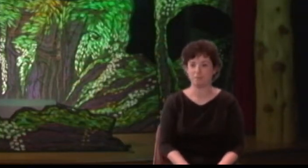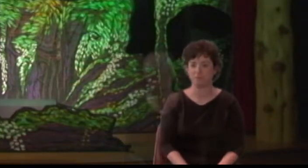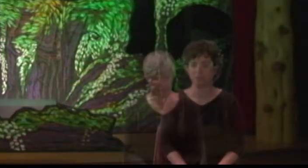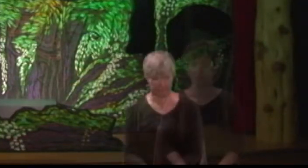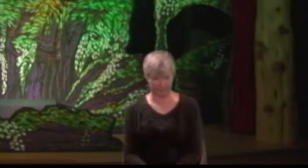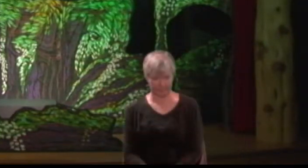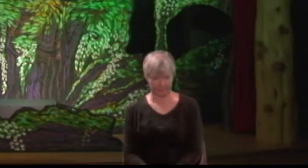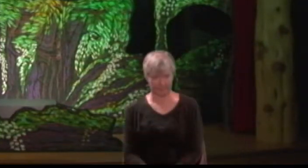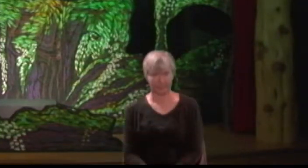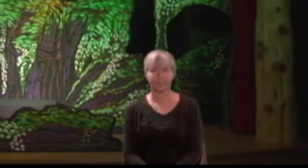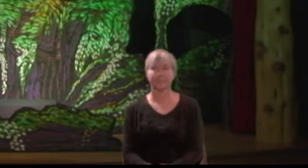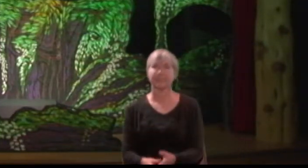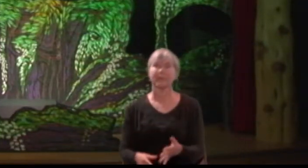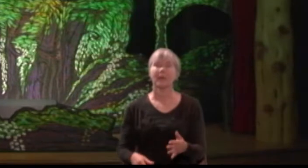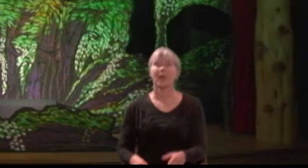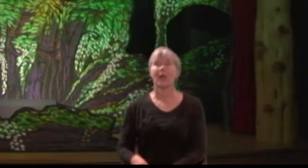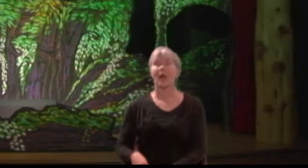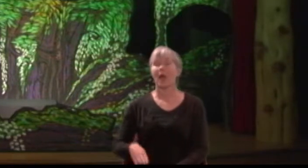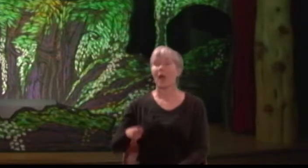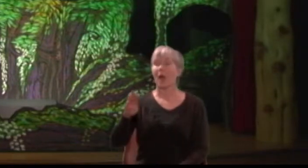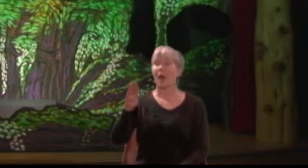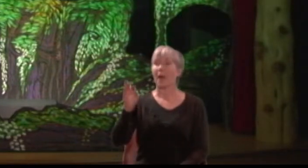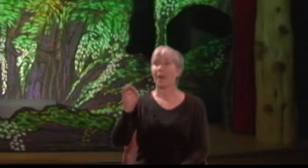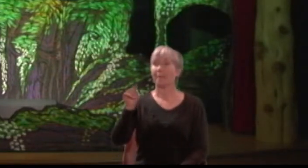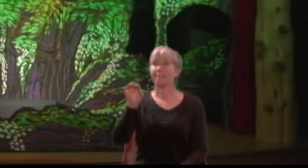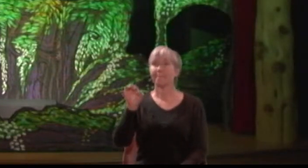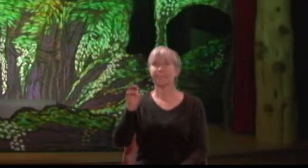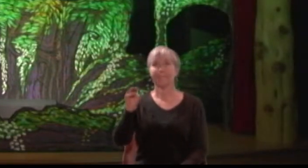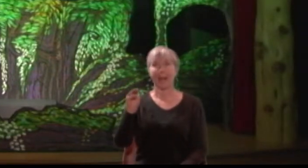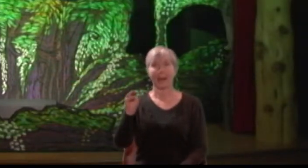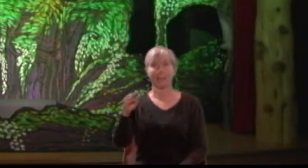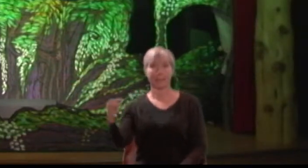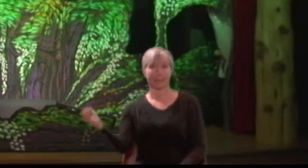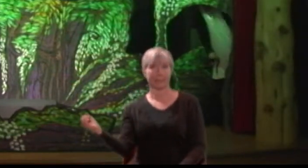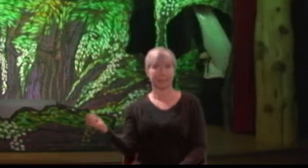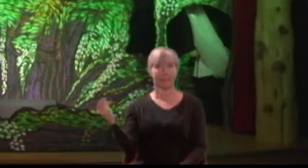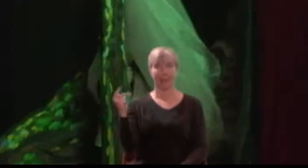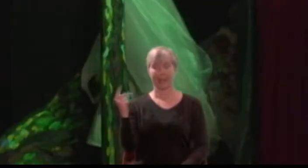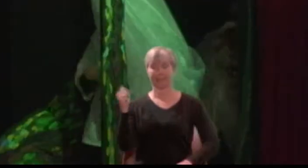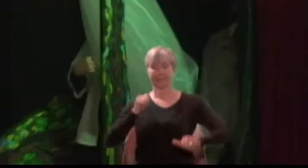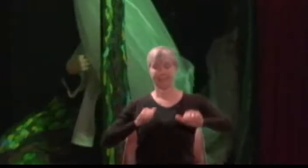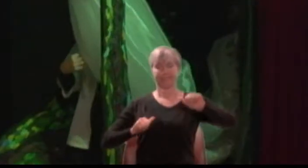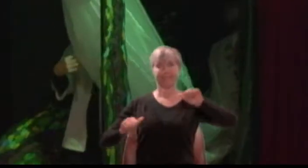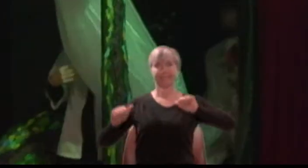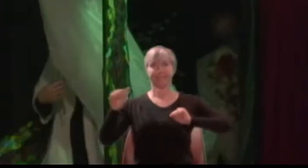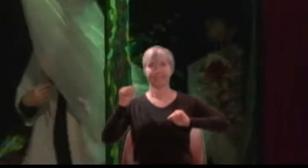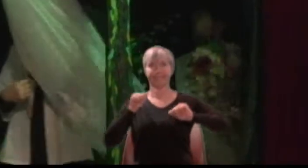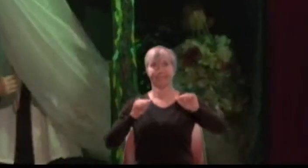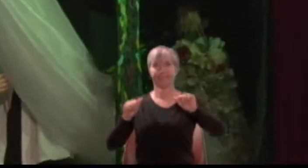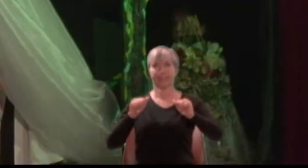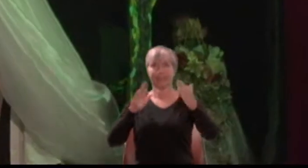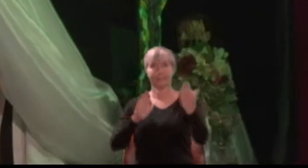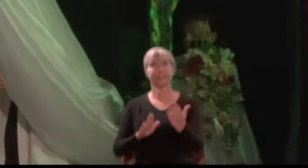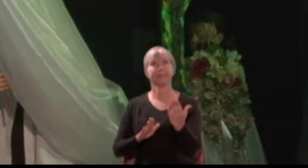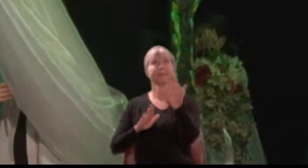Bottom returns to Athens to perform with his fellow players before the king and queen on their wedding day.